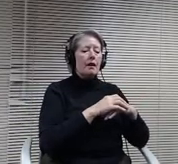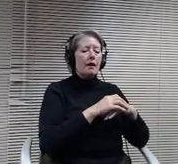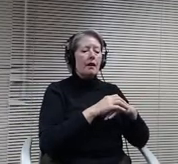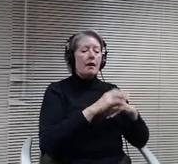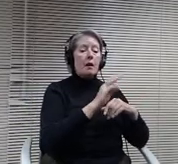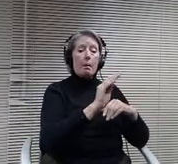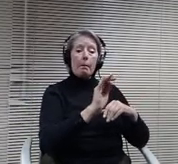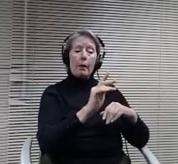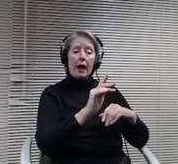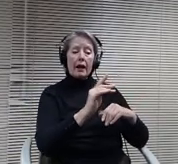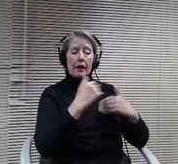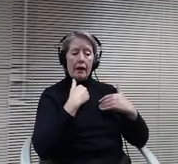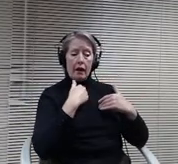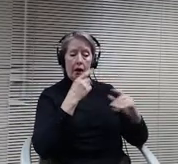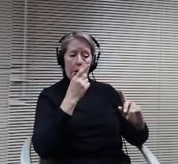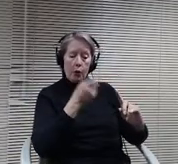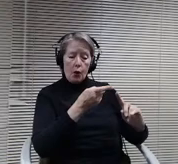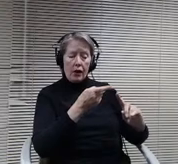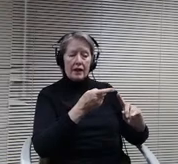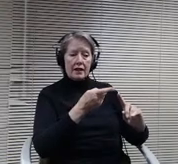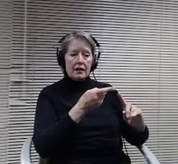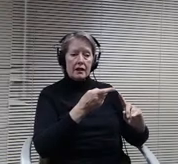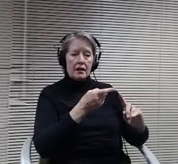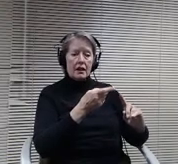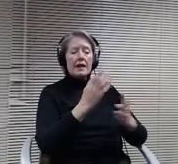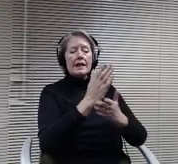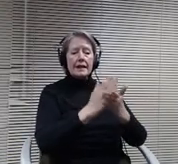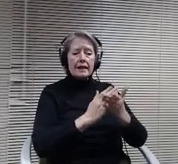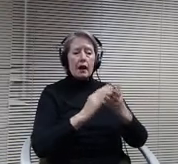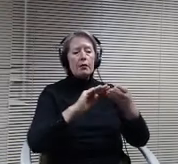members talk about some of the community partnerships that T